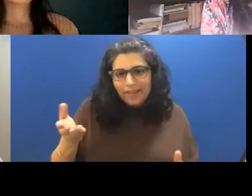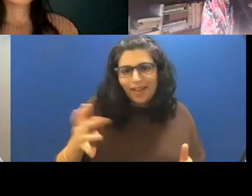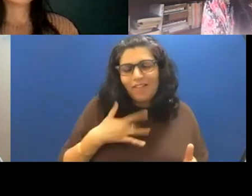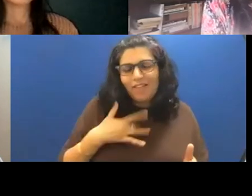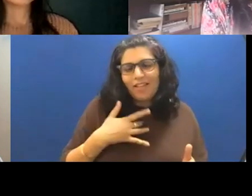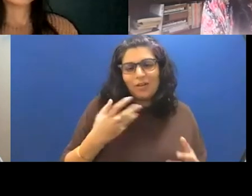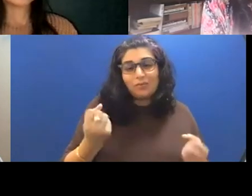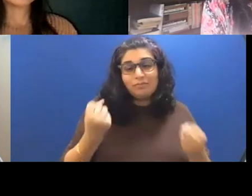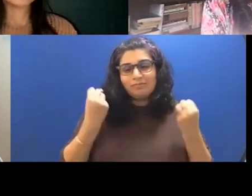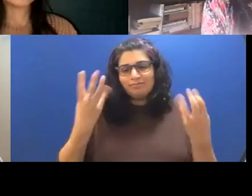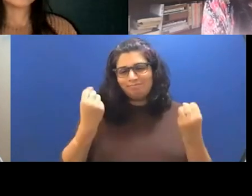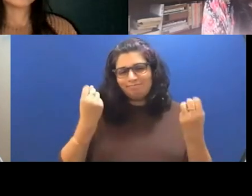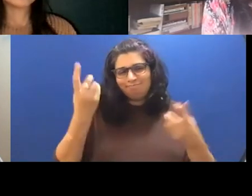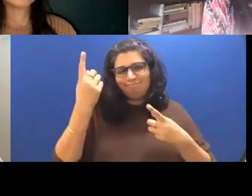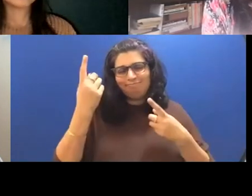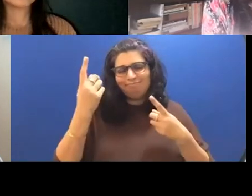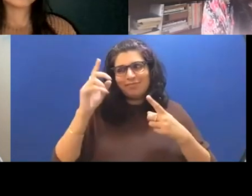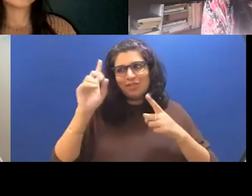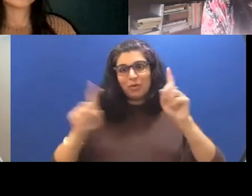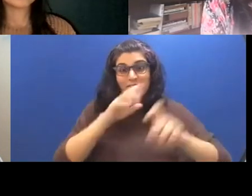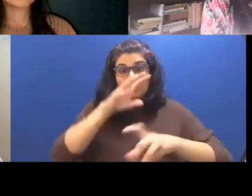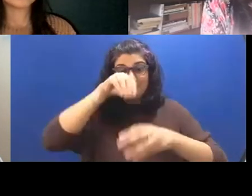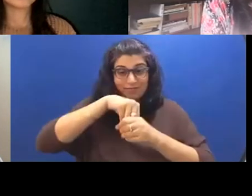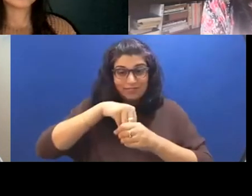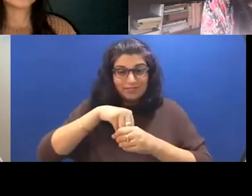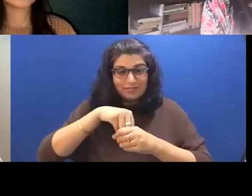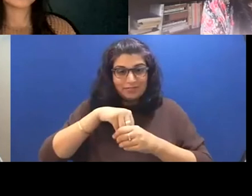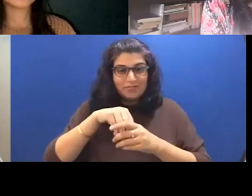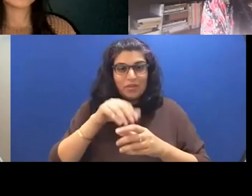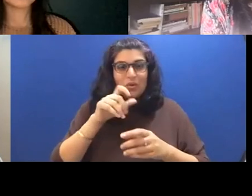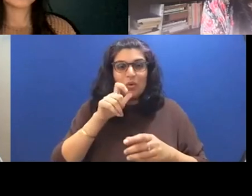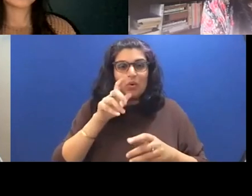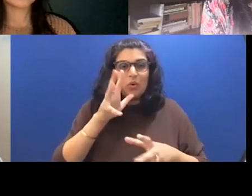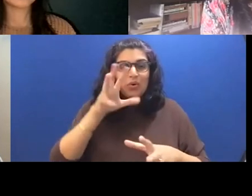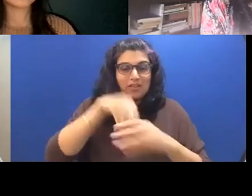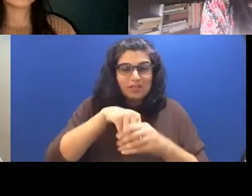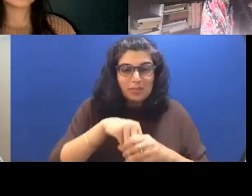these different questions about who gets to be like on the playing field and what it means